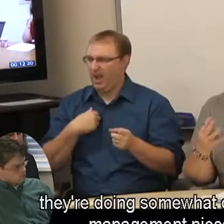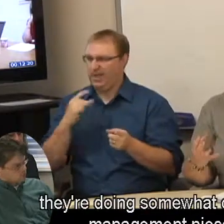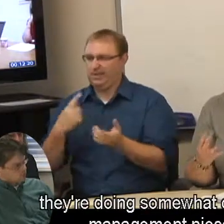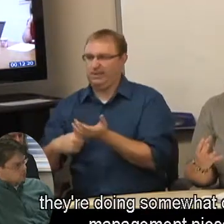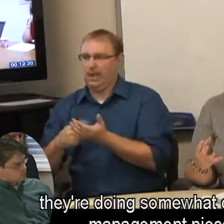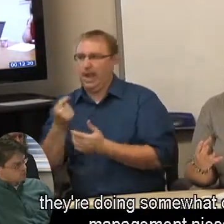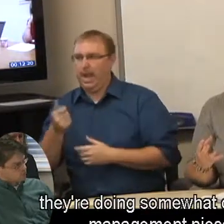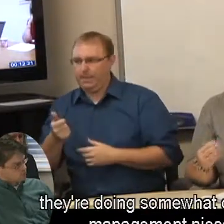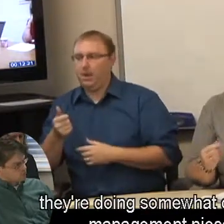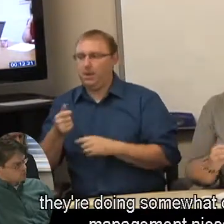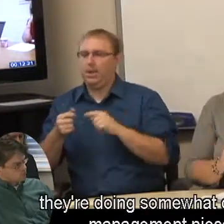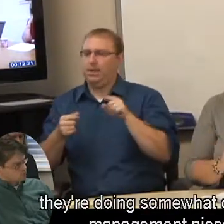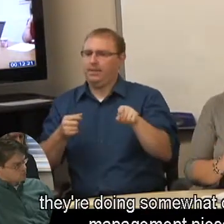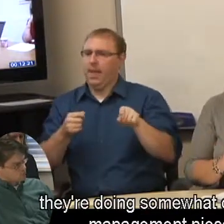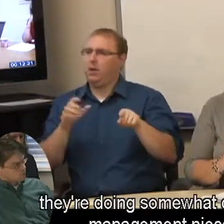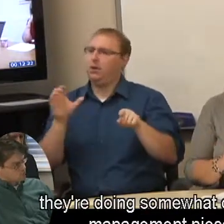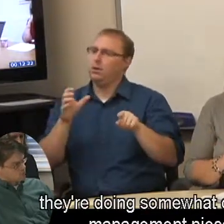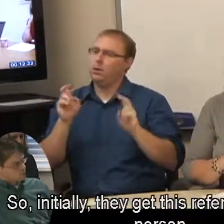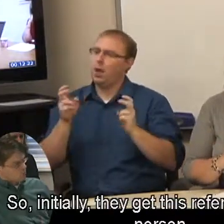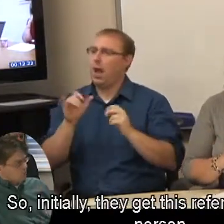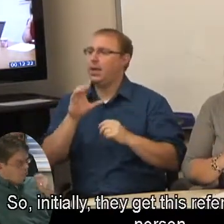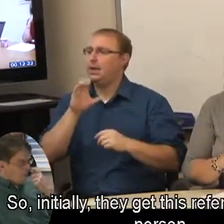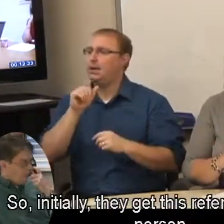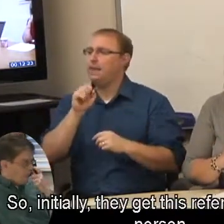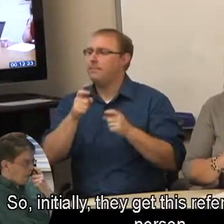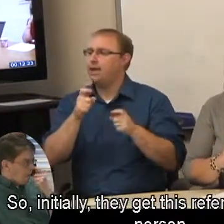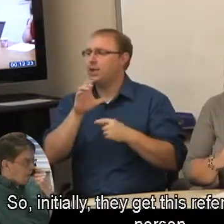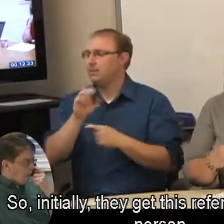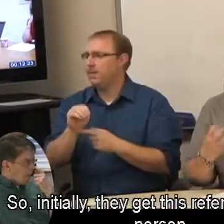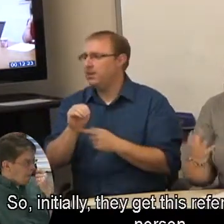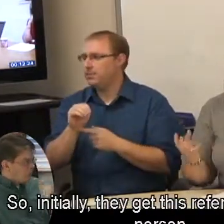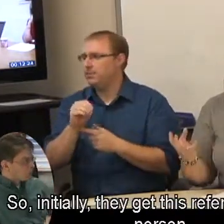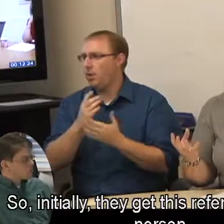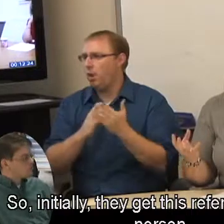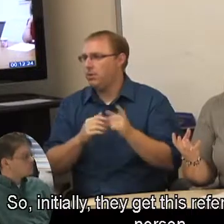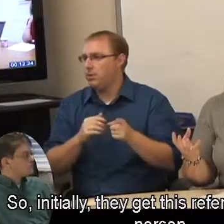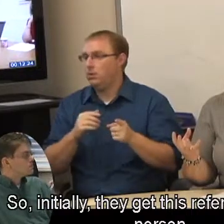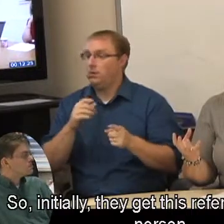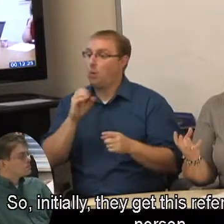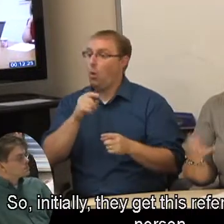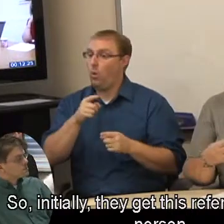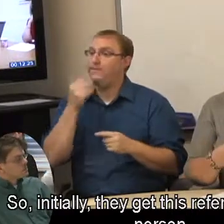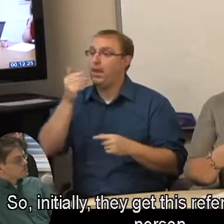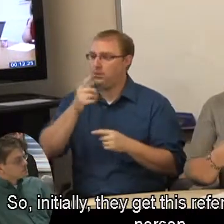they're doing somewhat of a case management piece. So, initially, they get this referral about this person.